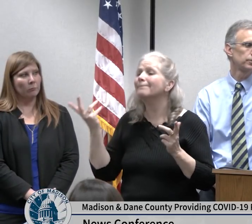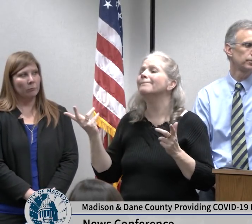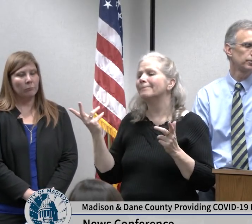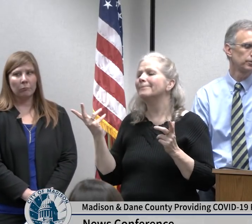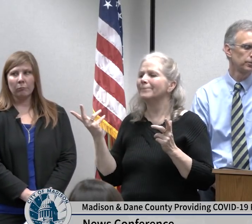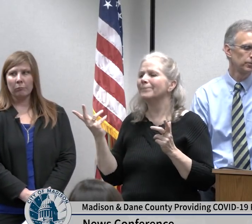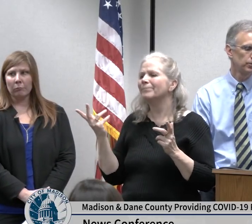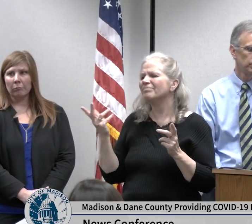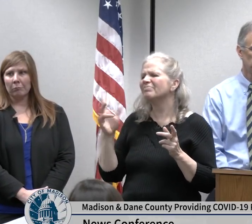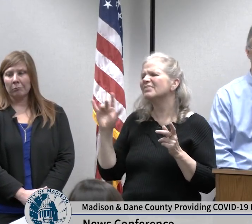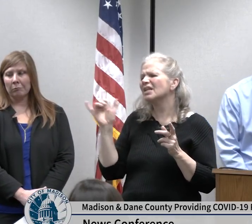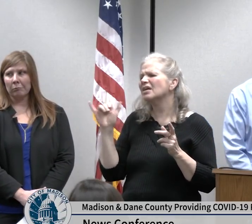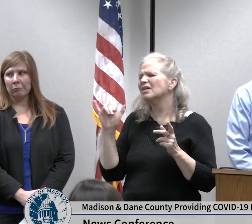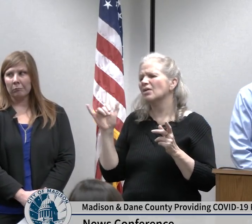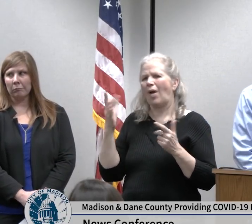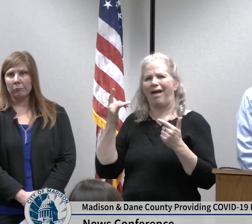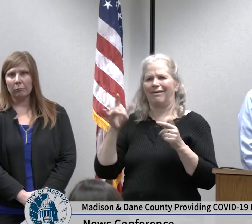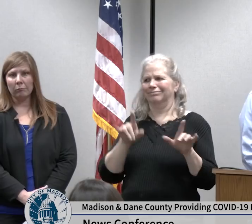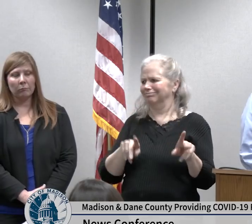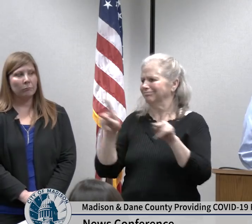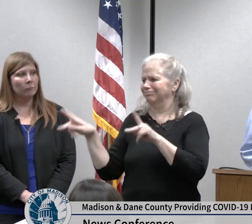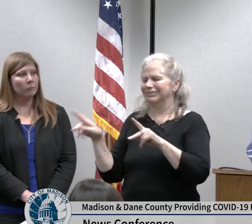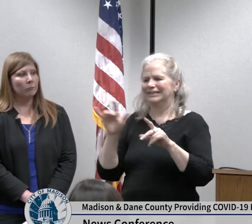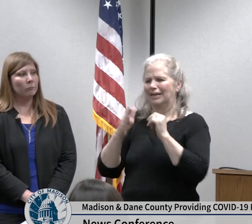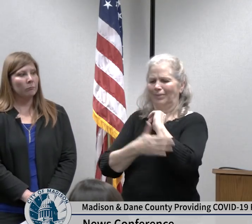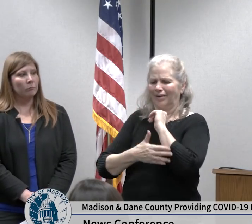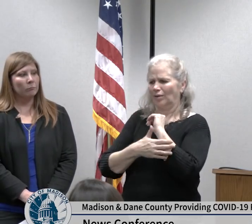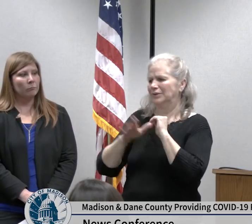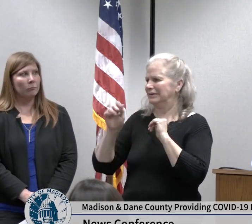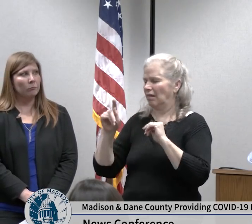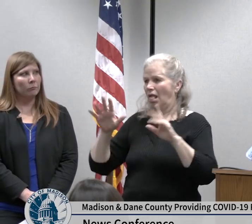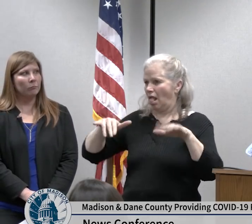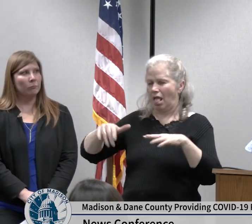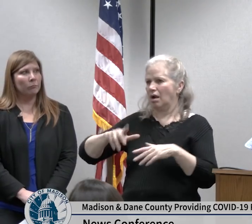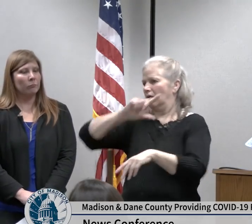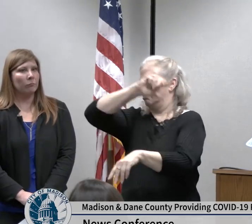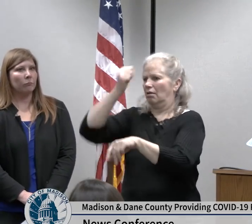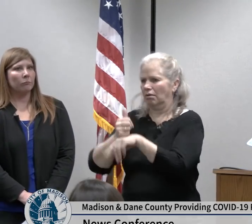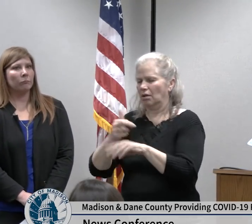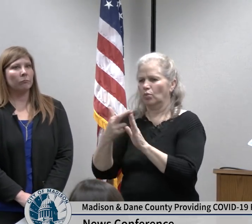final guidance and as assumed the city is doing - we are as I mentioned